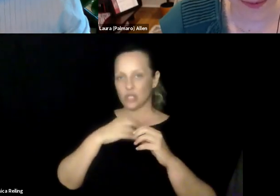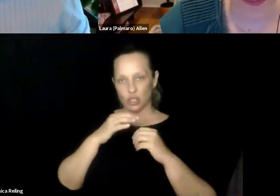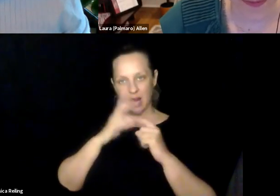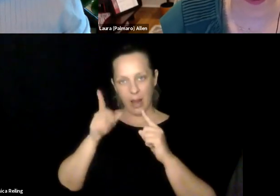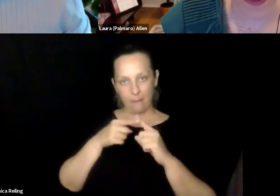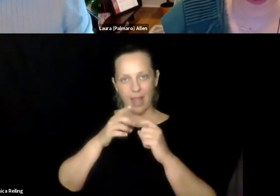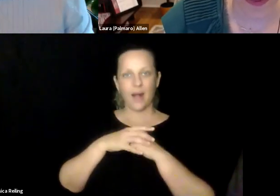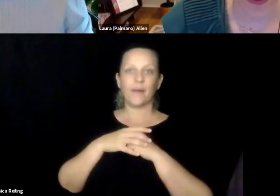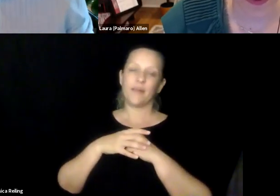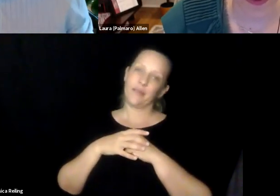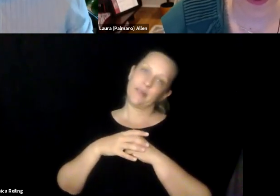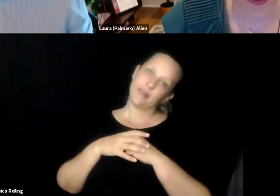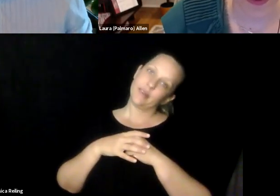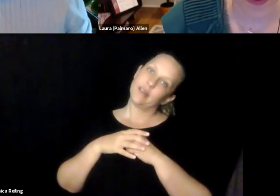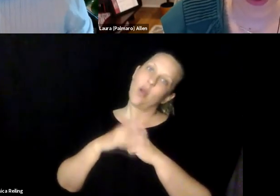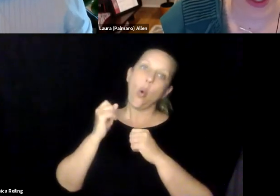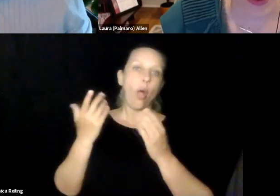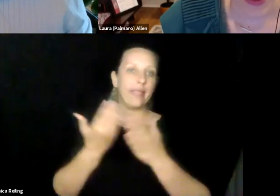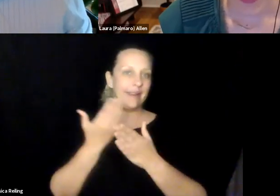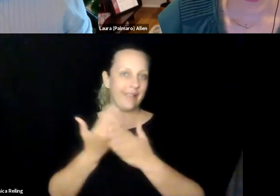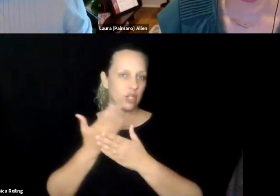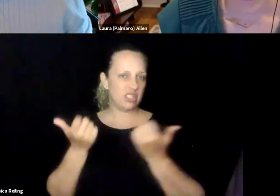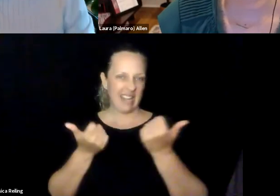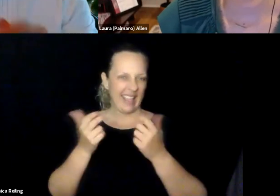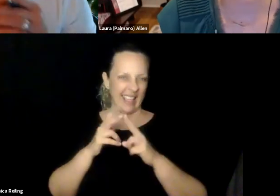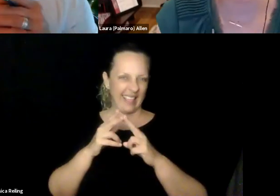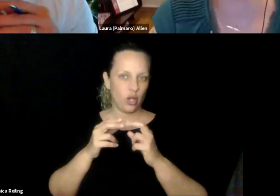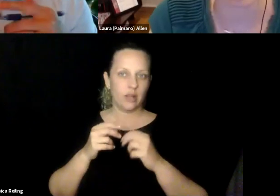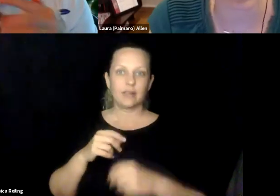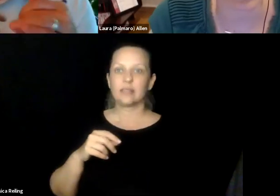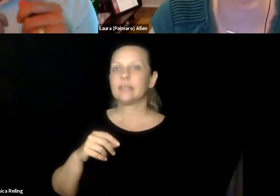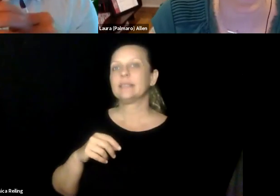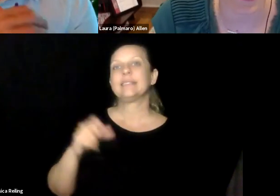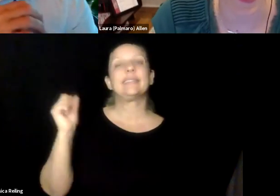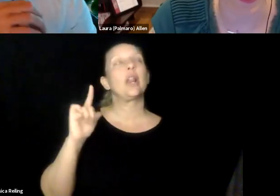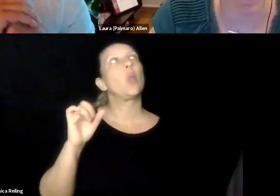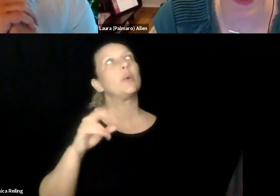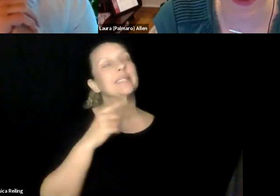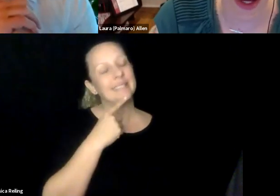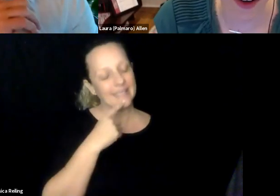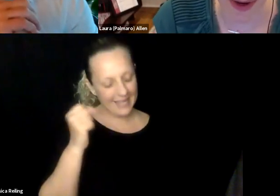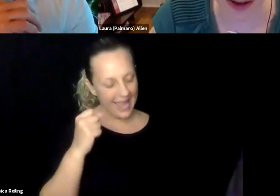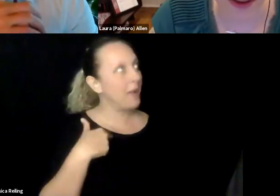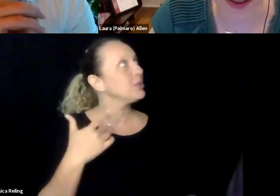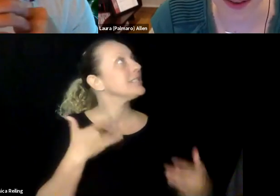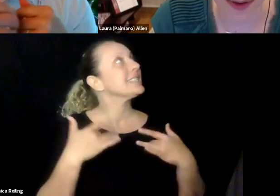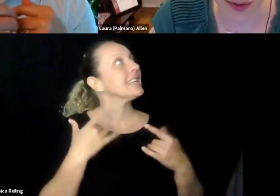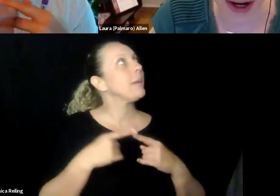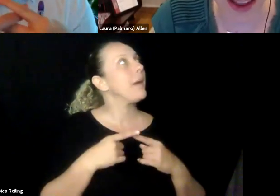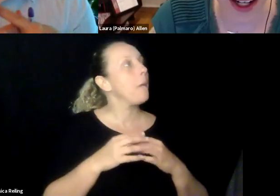Any final words you want to share with us, from the advocacy side, obviously you're very passionate about all the -- or